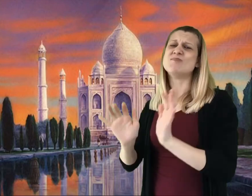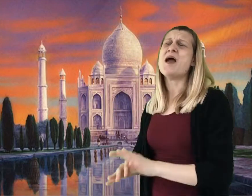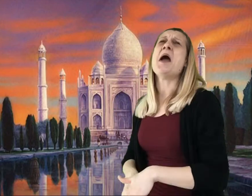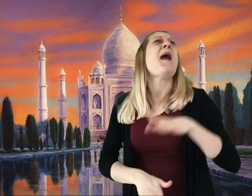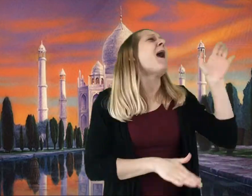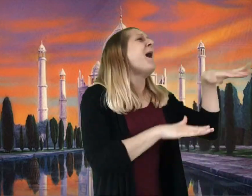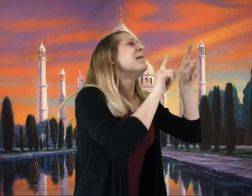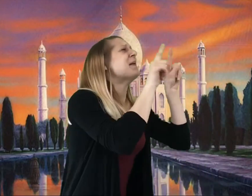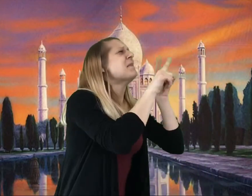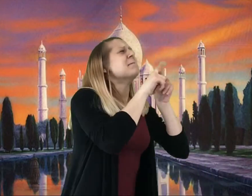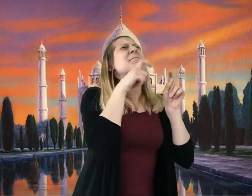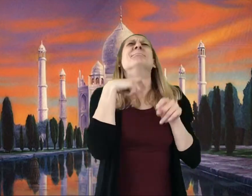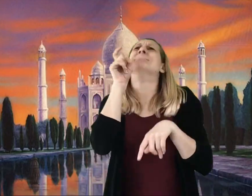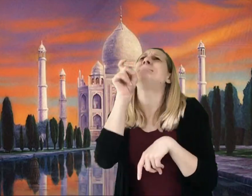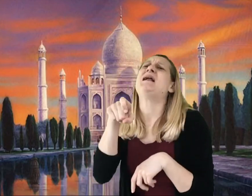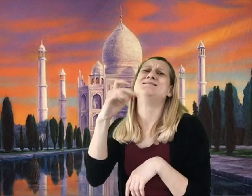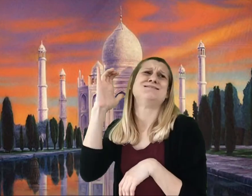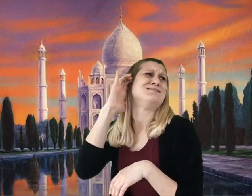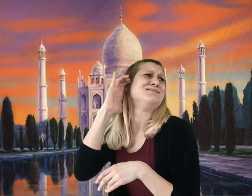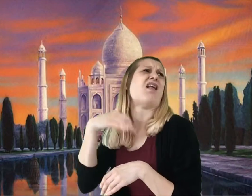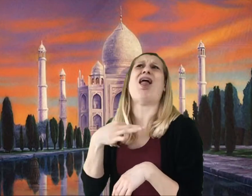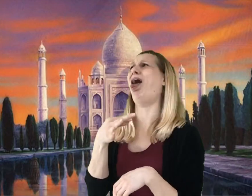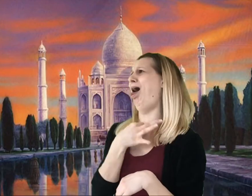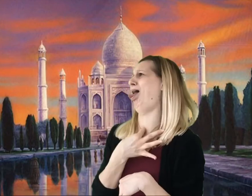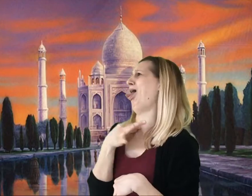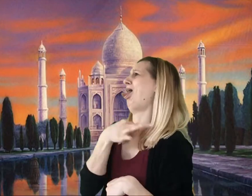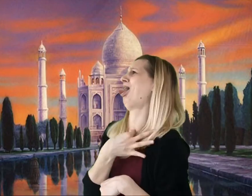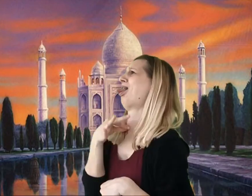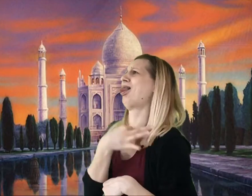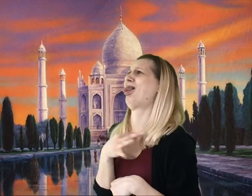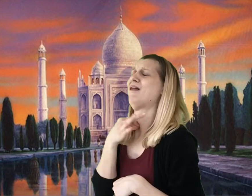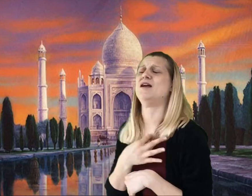"But, but, Mother, I must hear..."